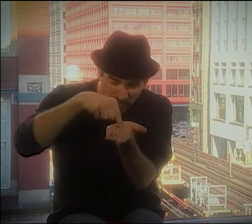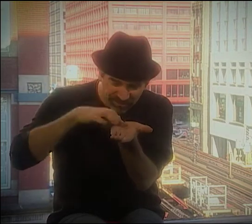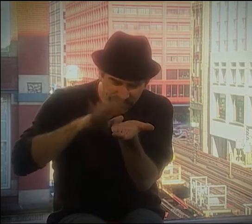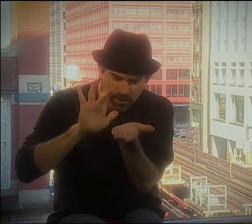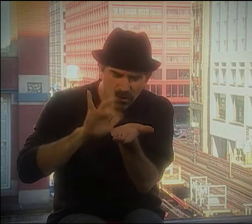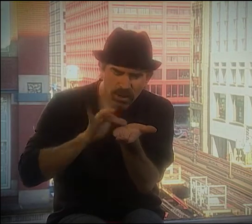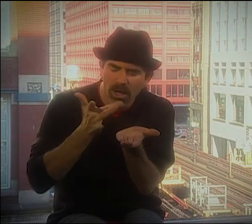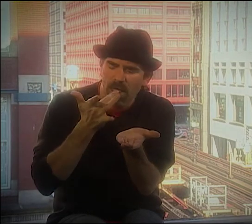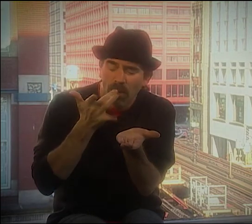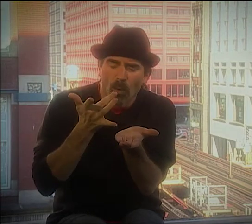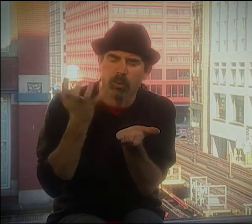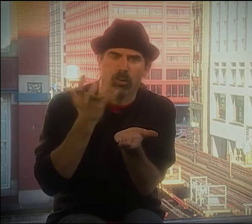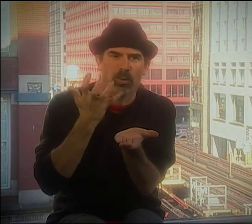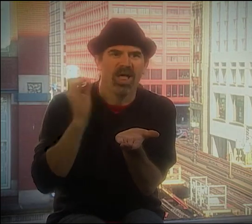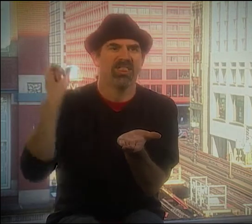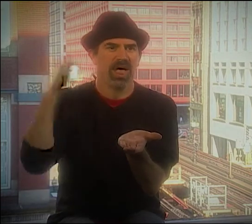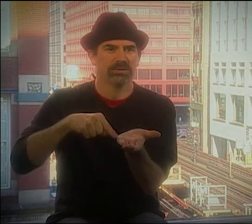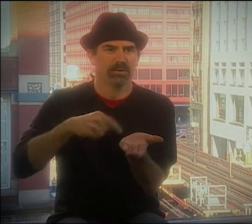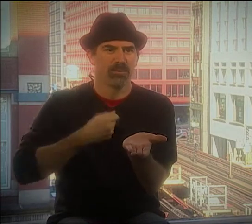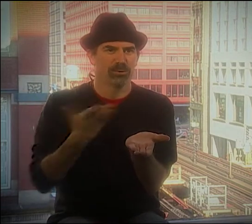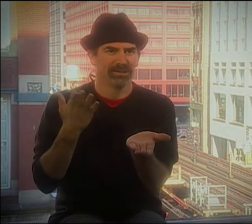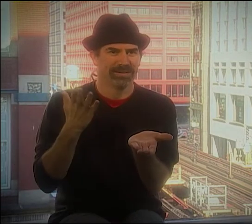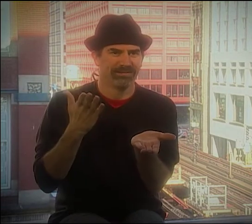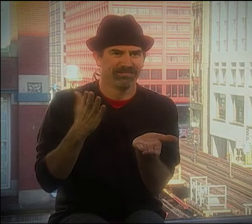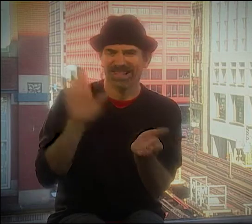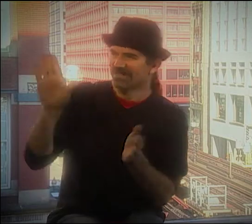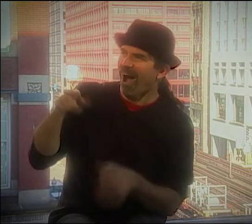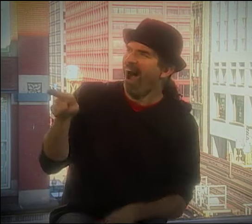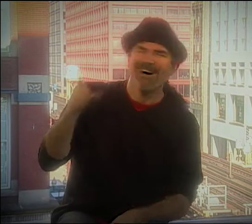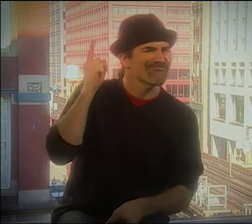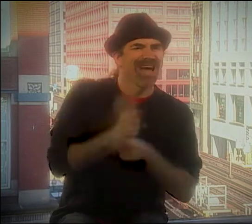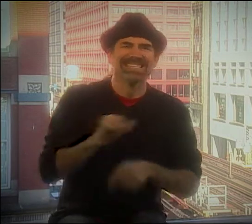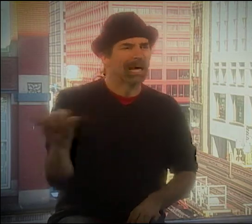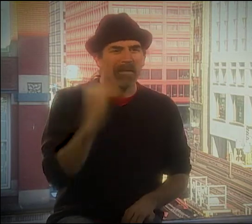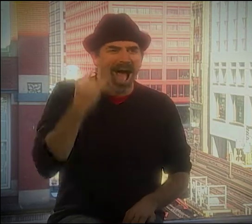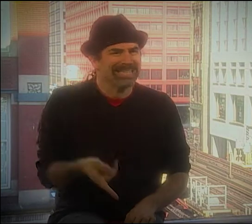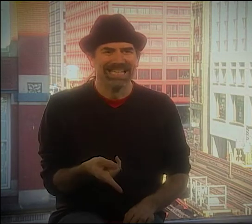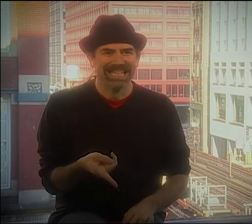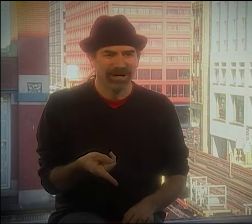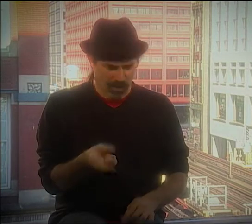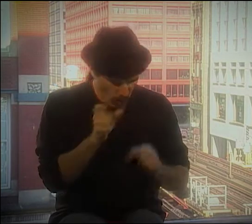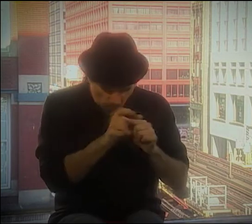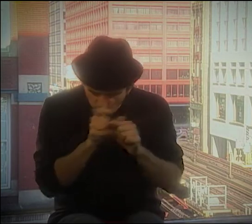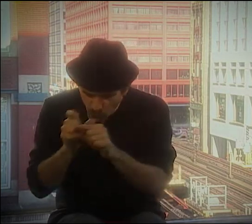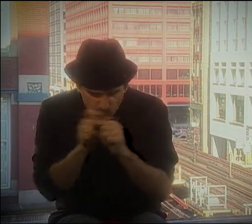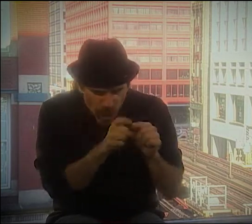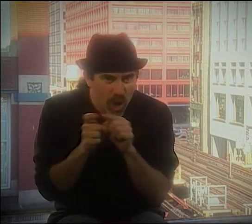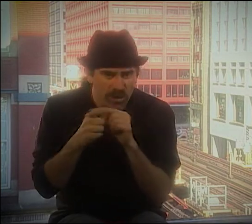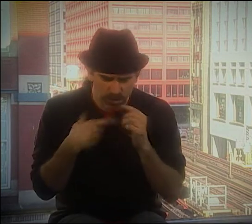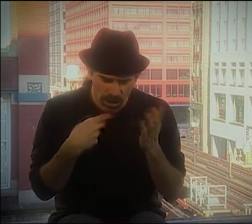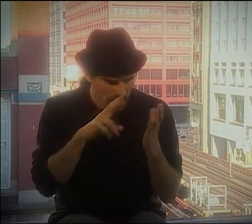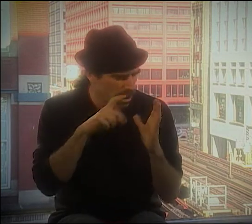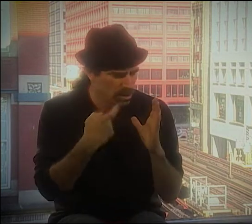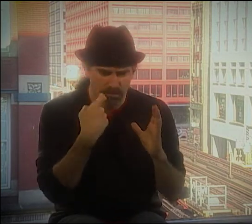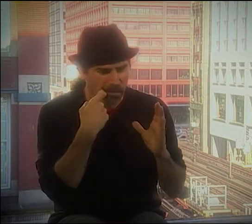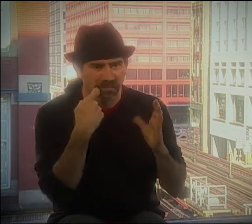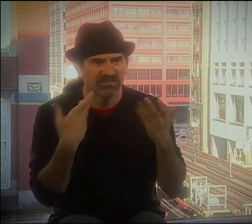PLANT THE SEED, OR YOU TAKE IT AND YOU DISTILL IT RIGHT DOWN TO ITS ESSENCE.